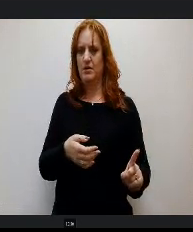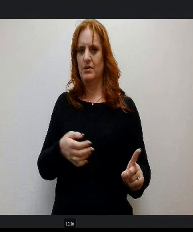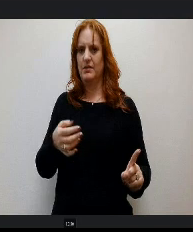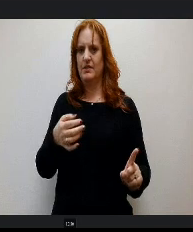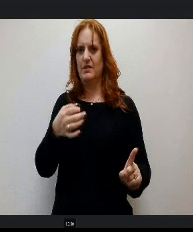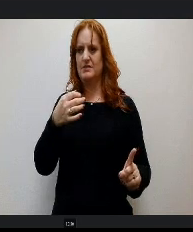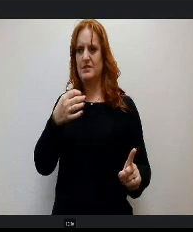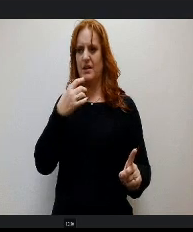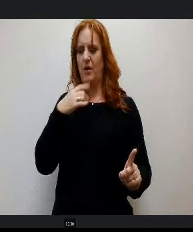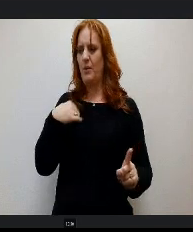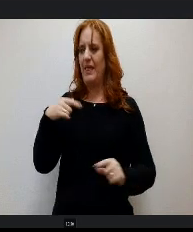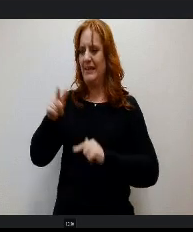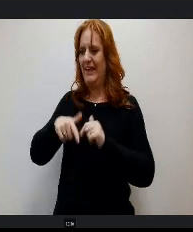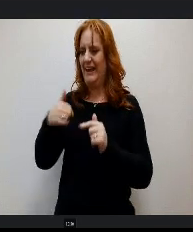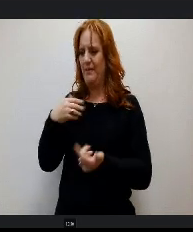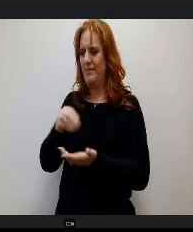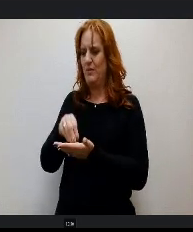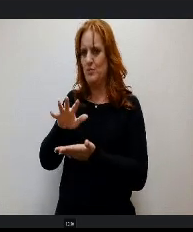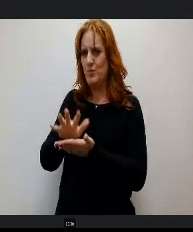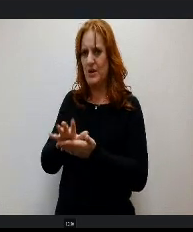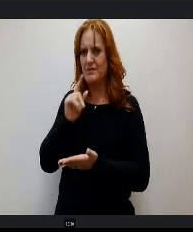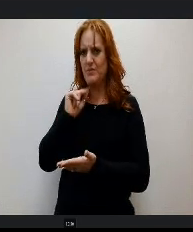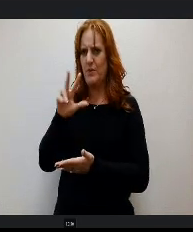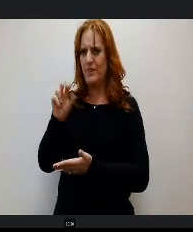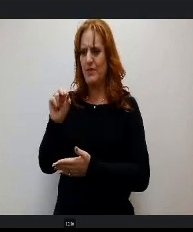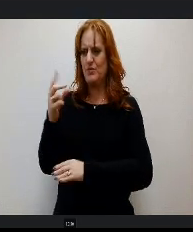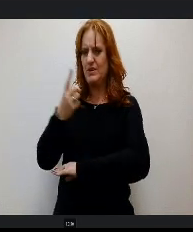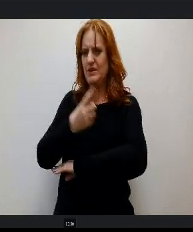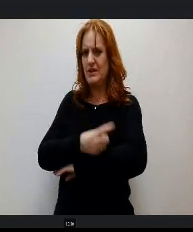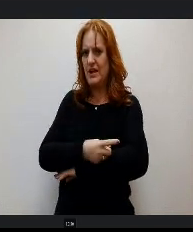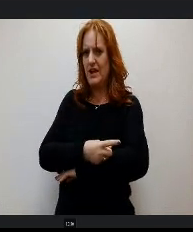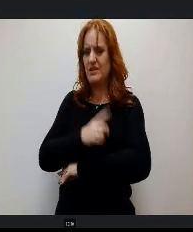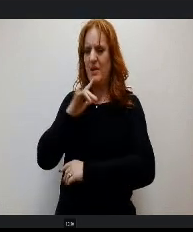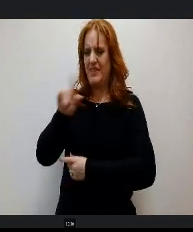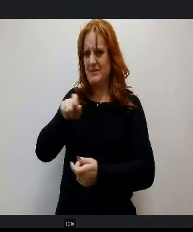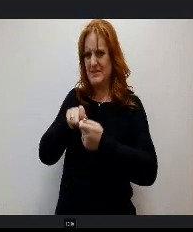records within for 30 days. Under this particular bill, it's